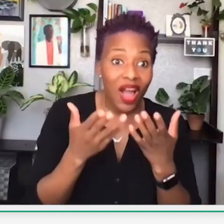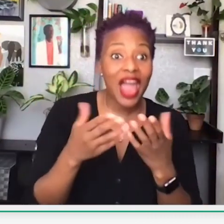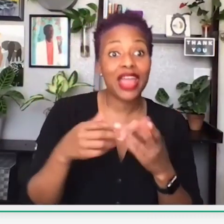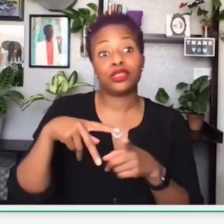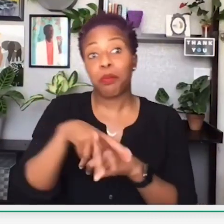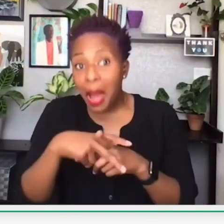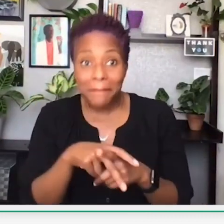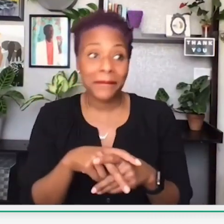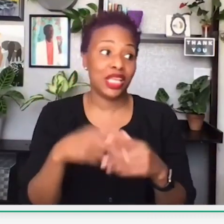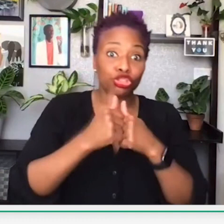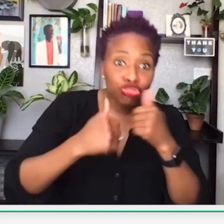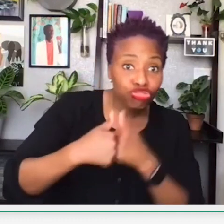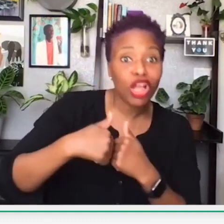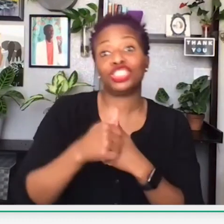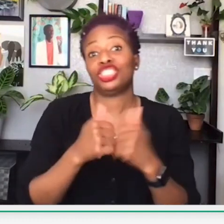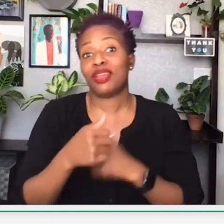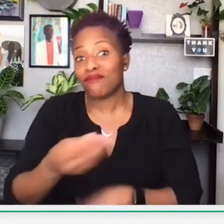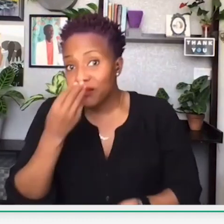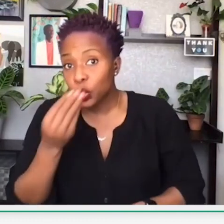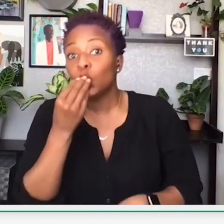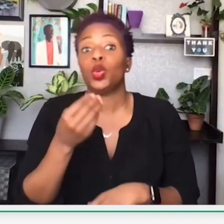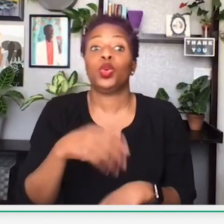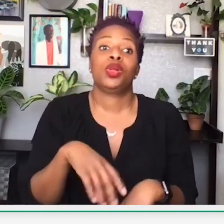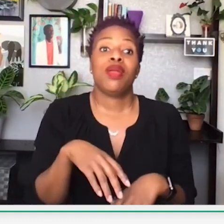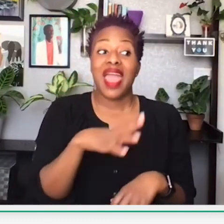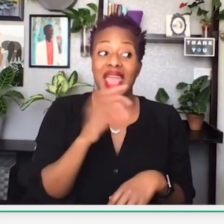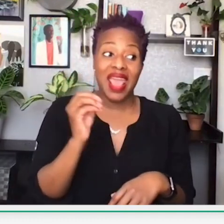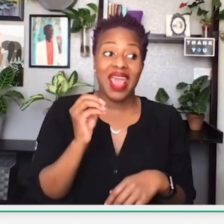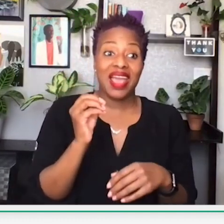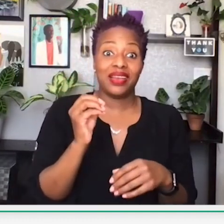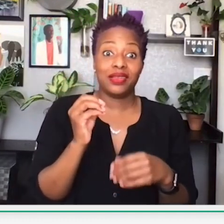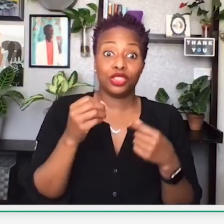was produced by black businesses, such as clothing, fashion, construction, or food.